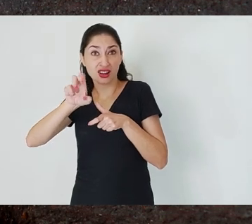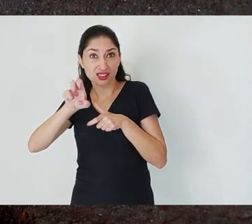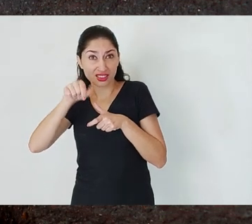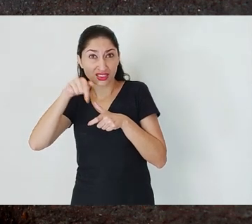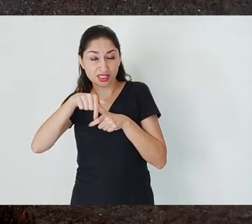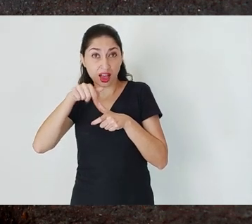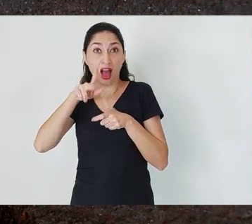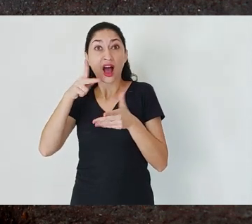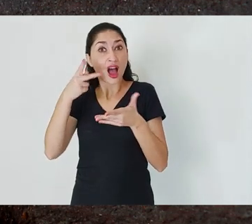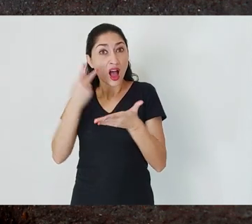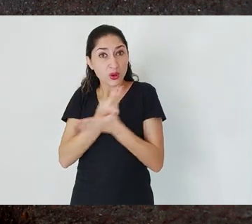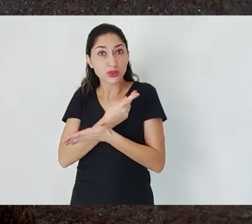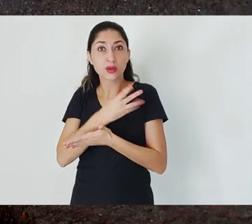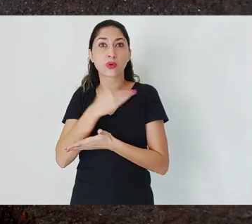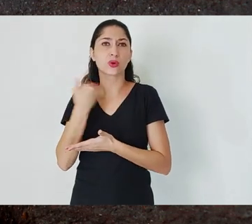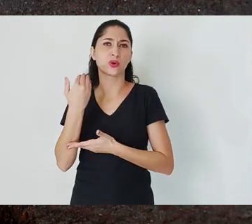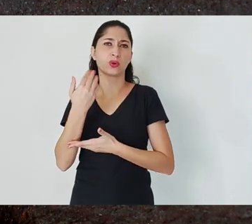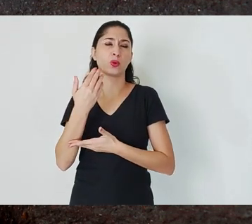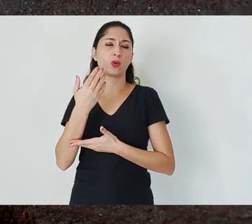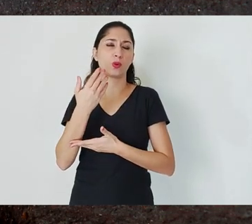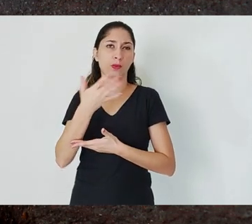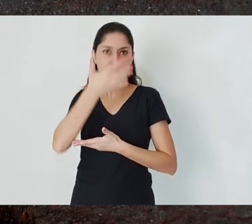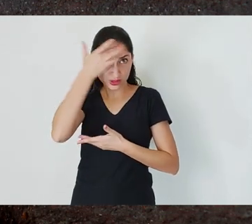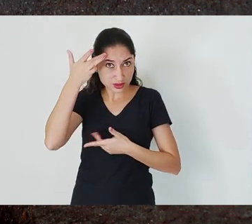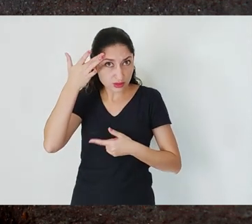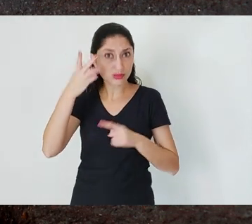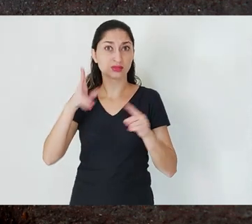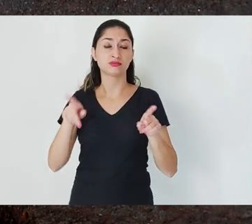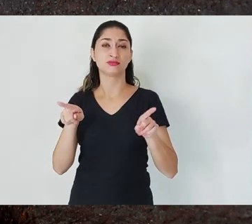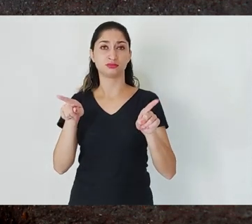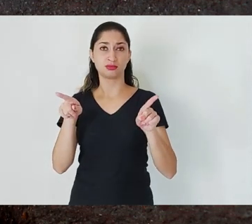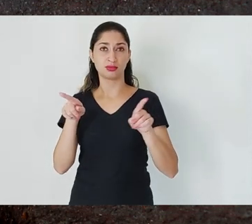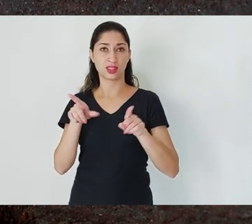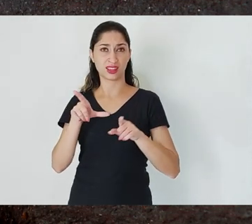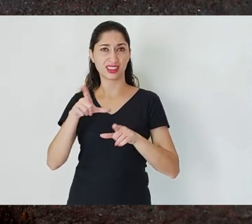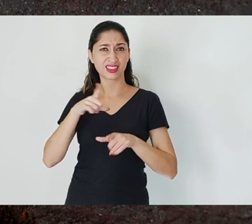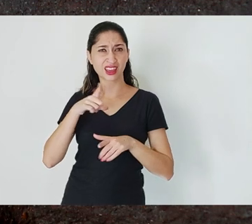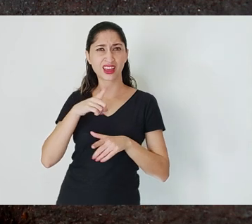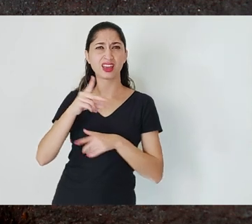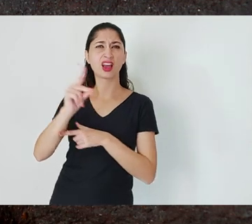We also had in 2001 the failure of a pit for tailings disposal in Macacos,